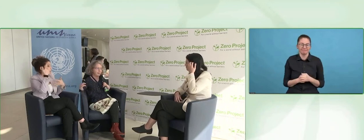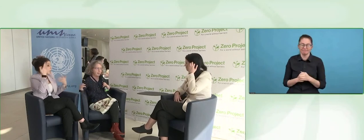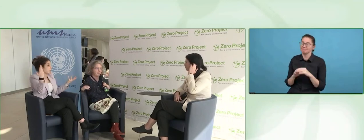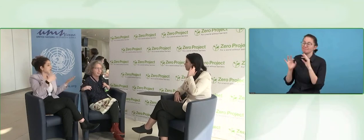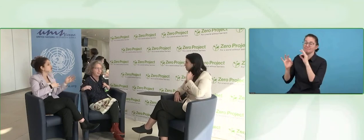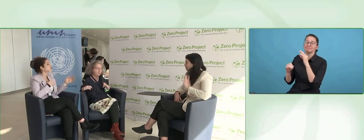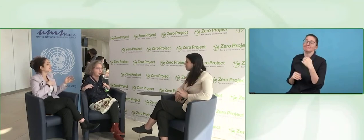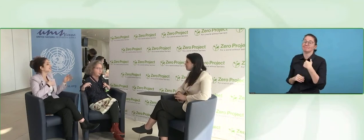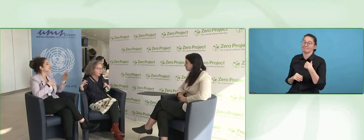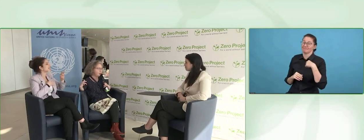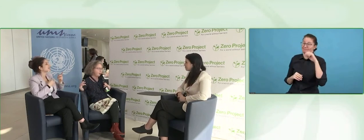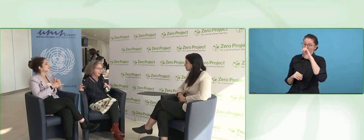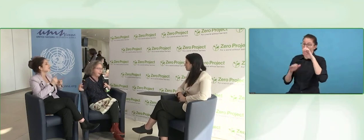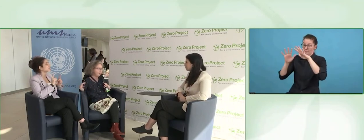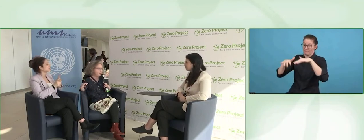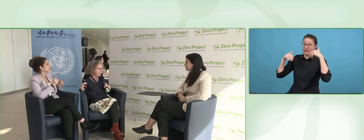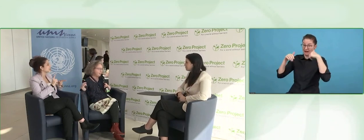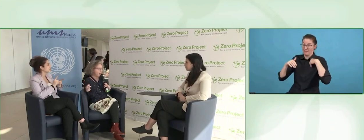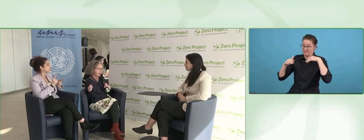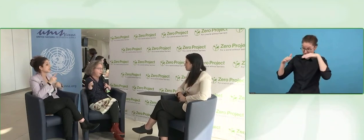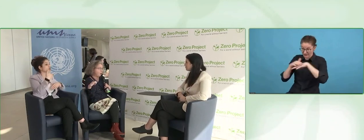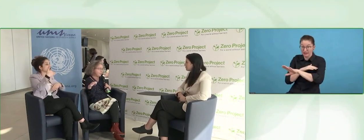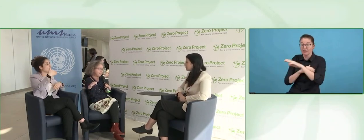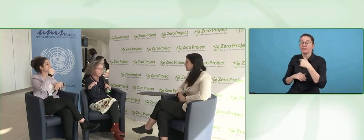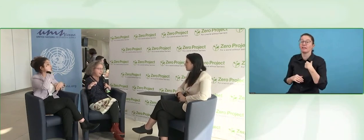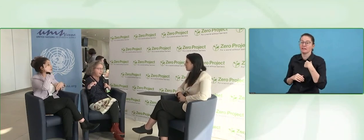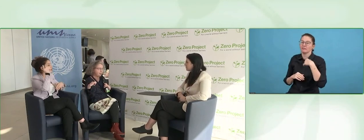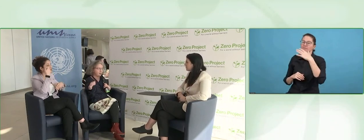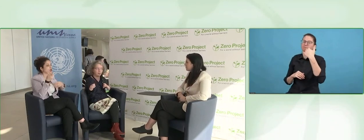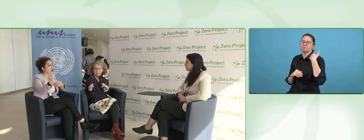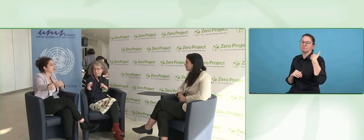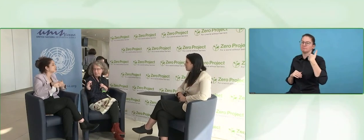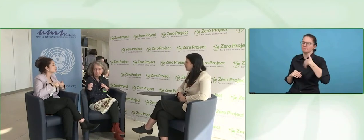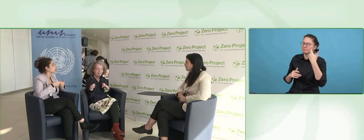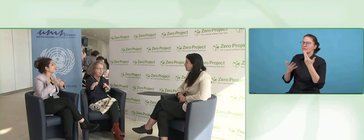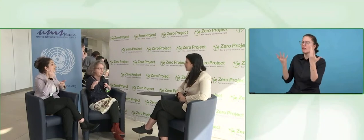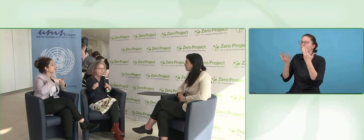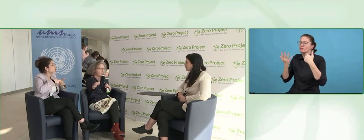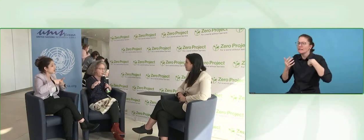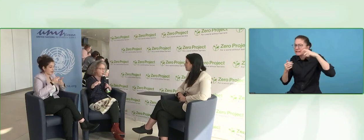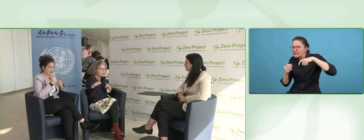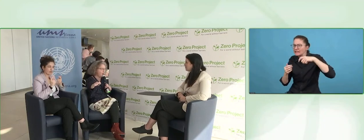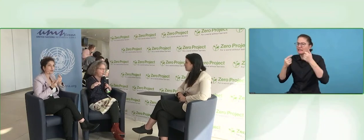Sometimes, it is a toilet door, I can't close or lock it, because the keys are so strong.